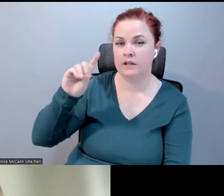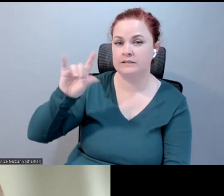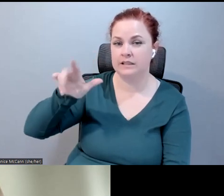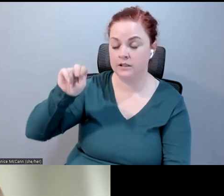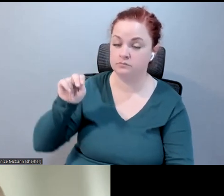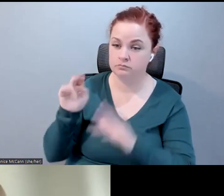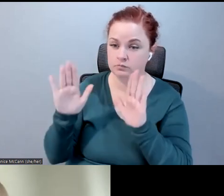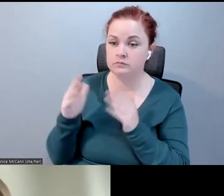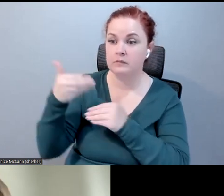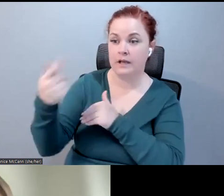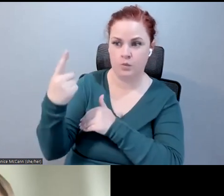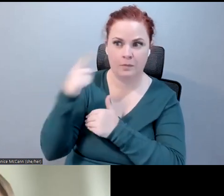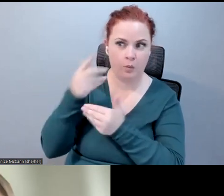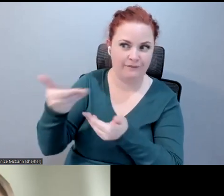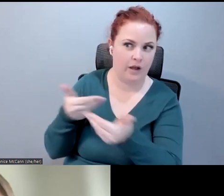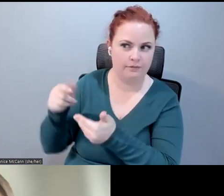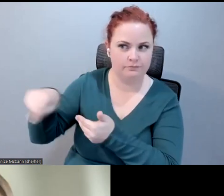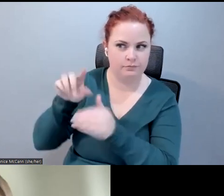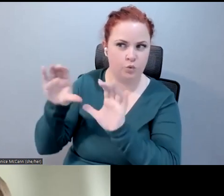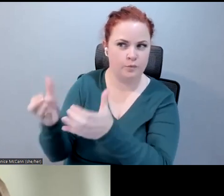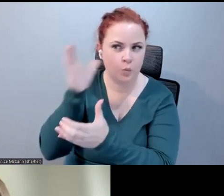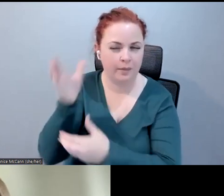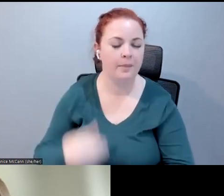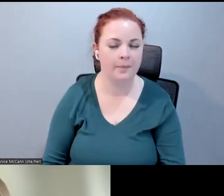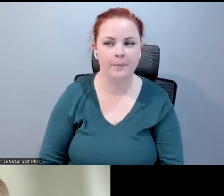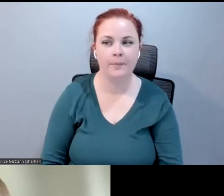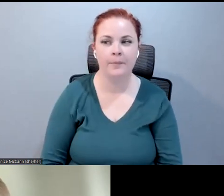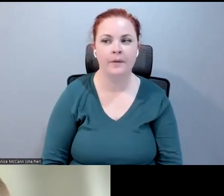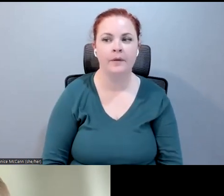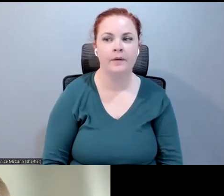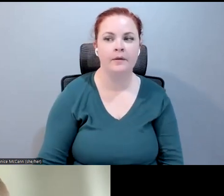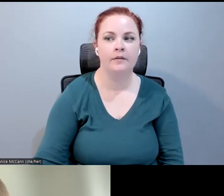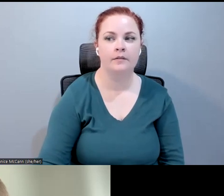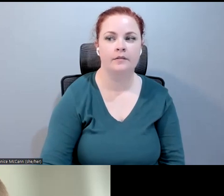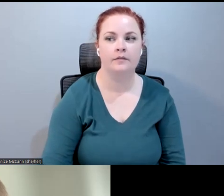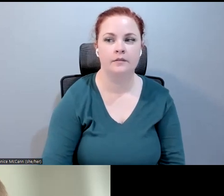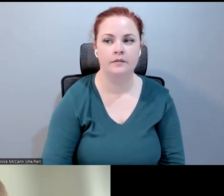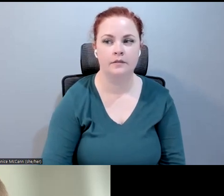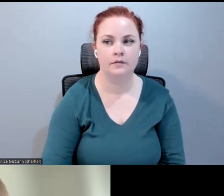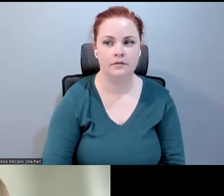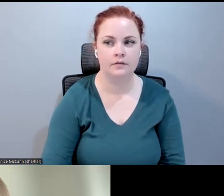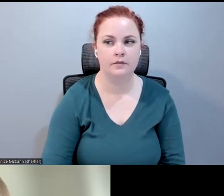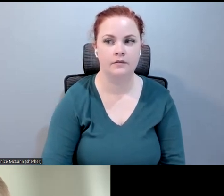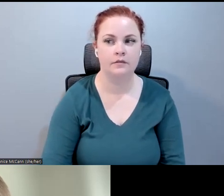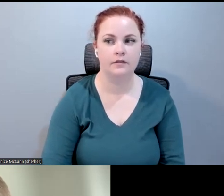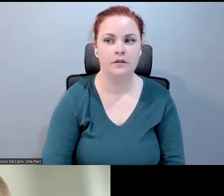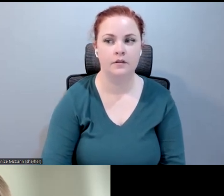these. Great, let's see, what other questions are in the chat?